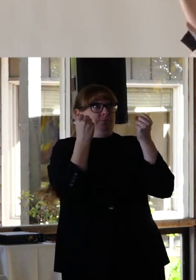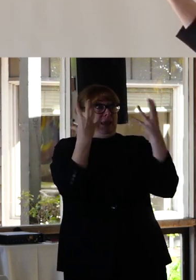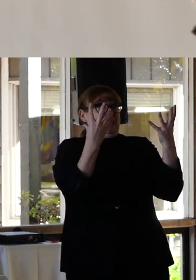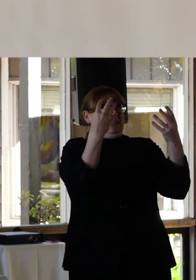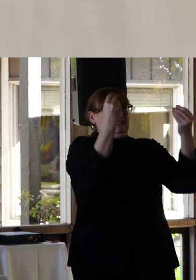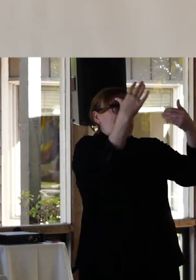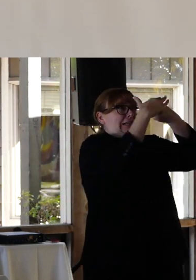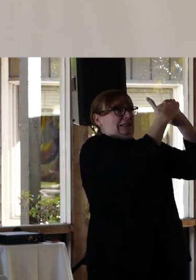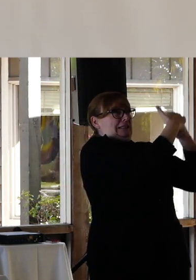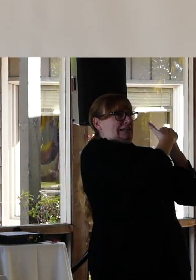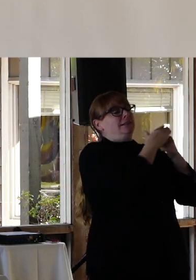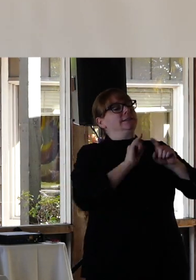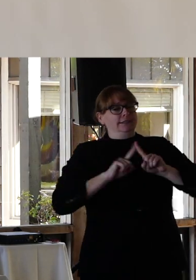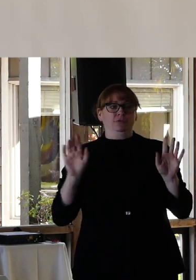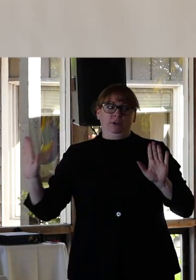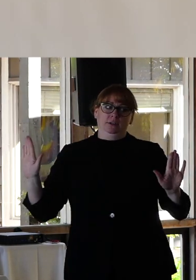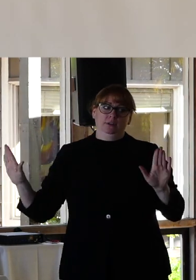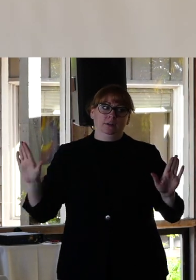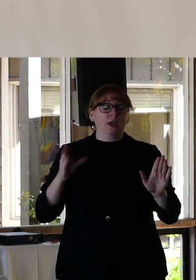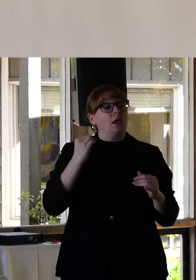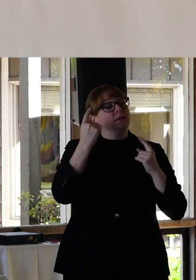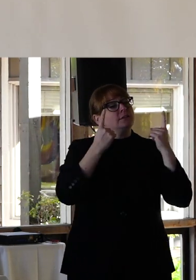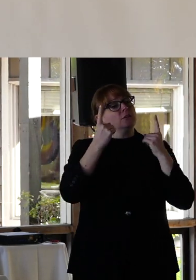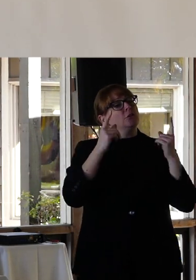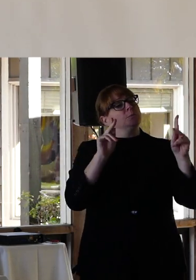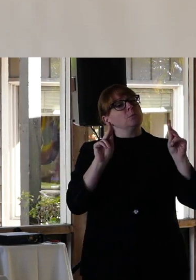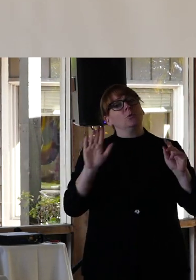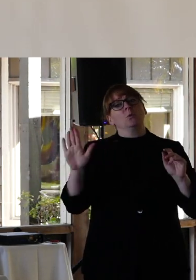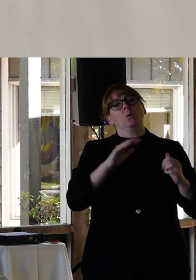I want you all to take a moment to consider the identities of people in